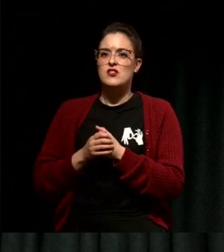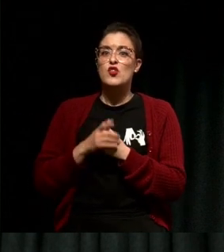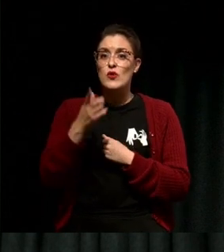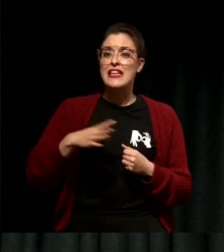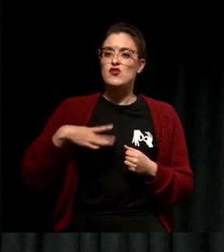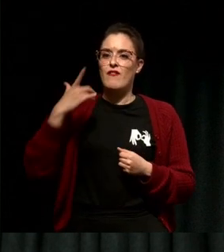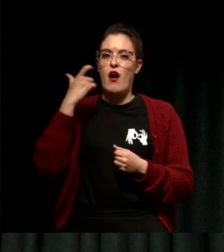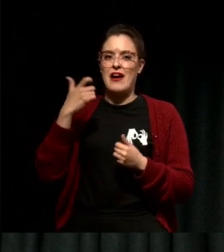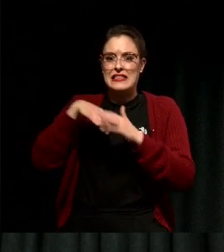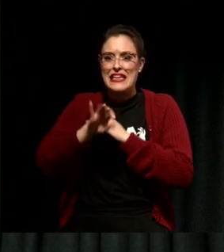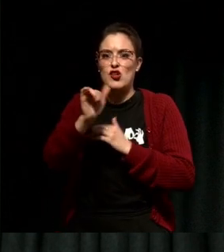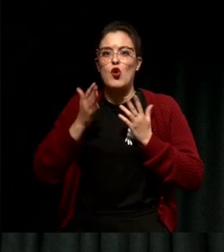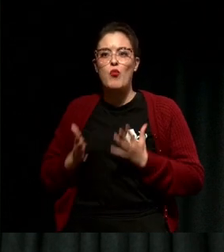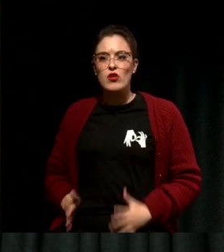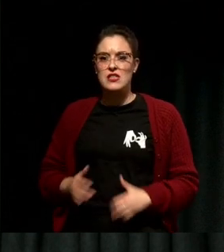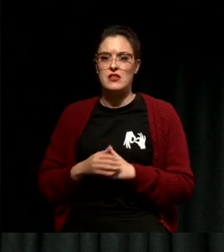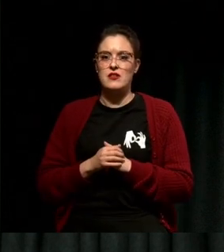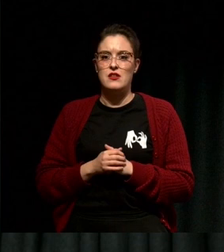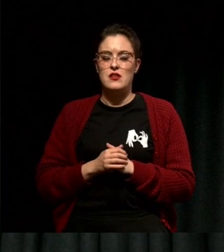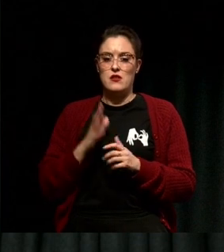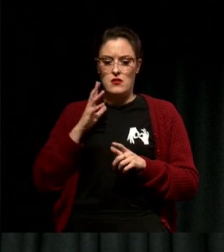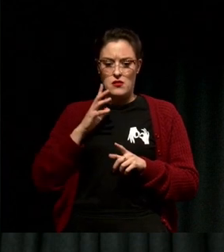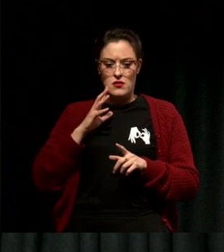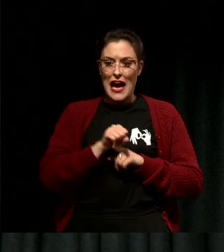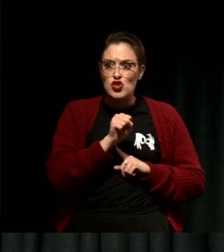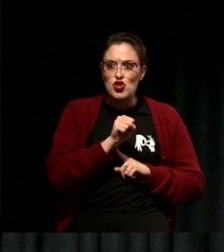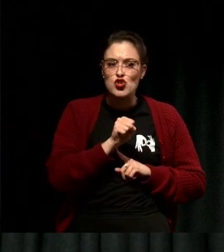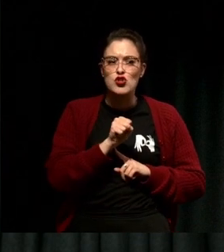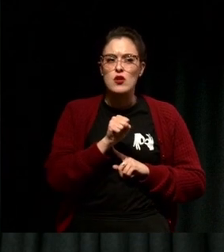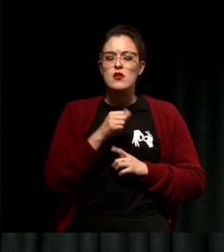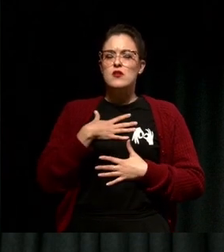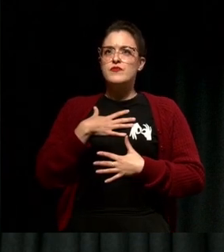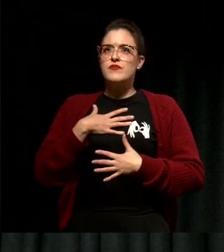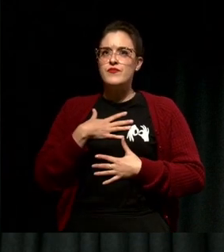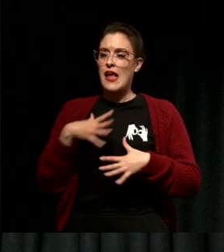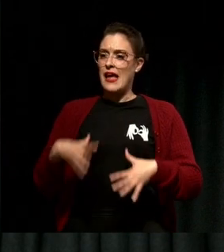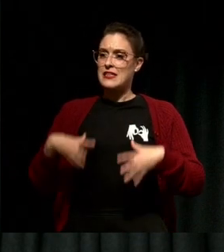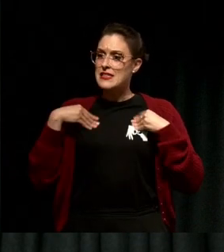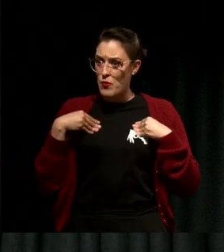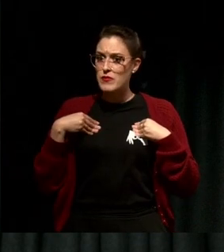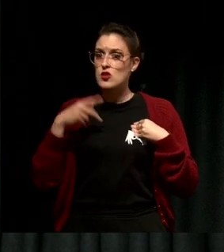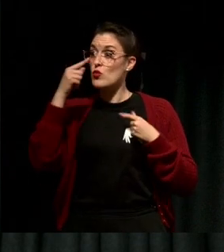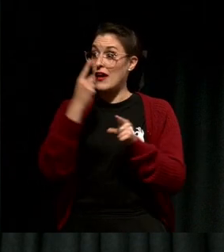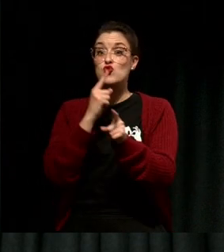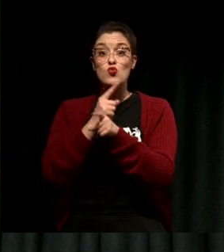breathe through them, vocalize them if you need to, allow them, accept them, and let